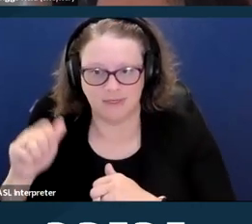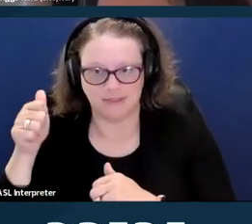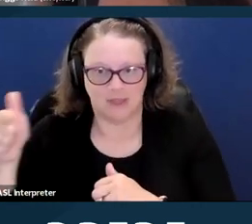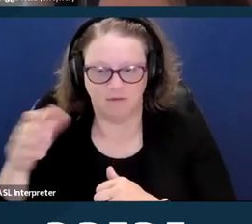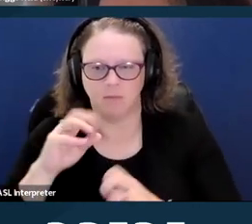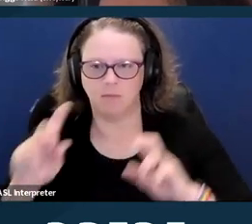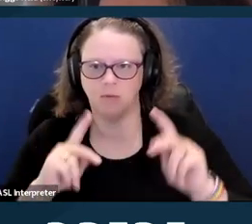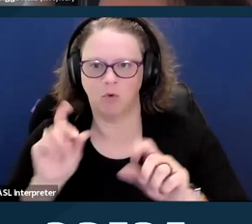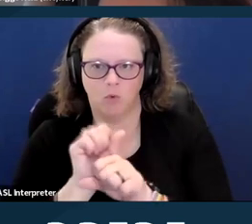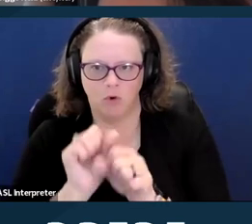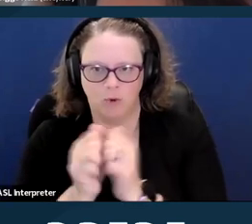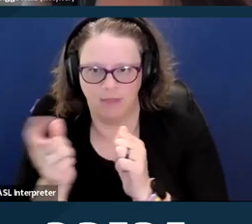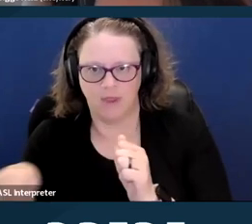And then we'll cover some questions.